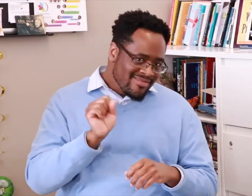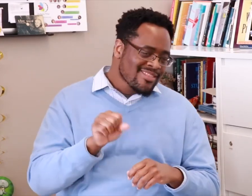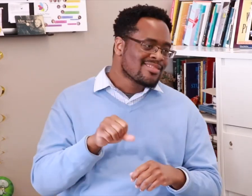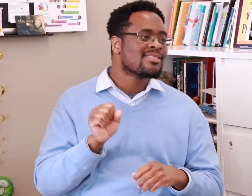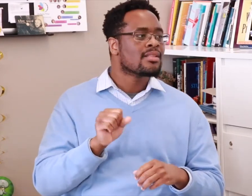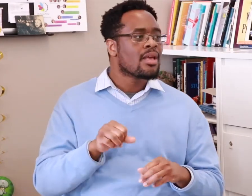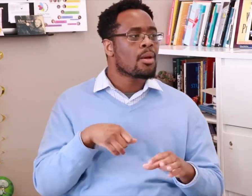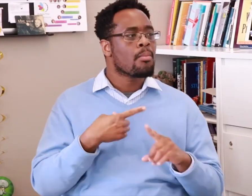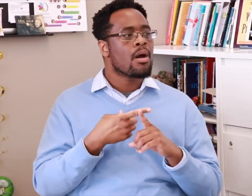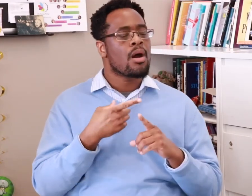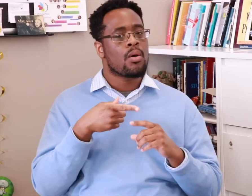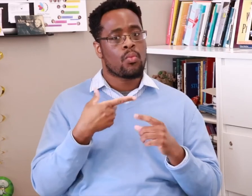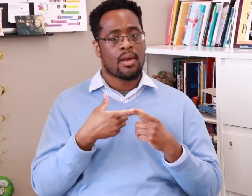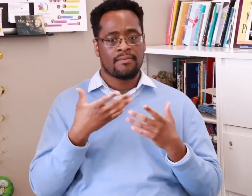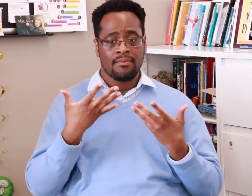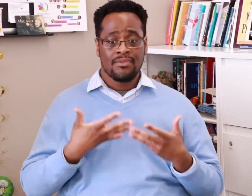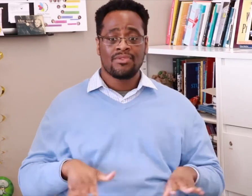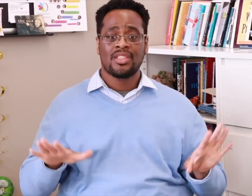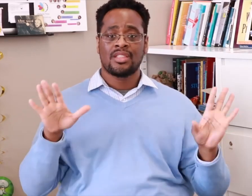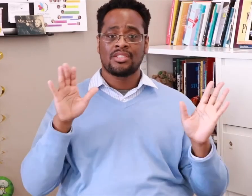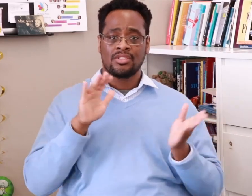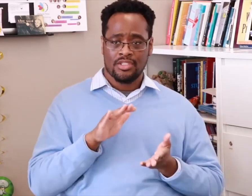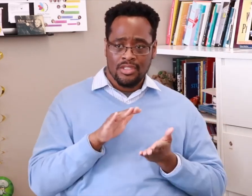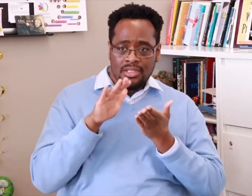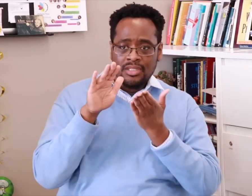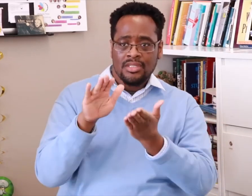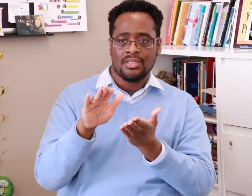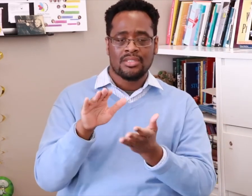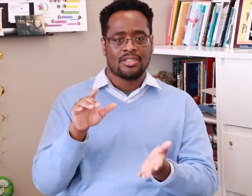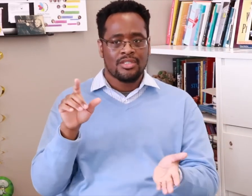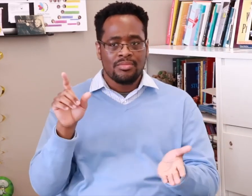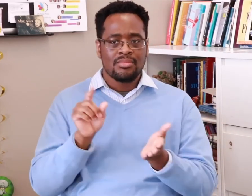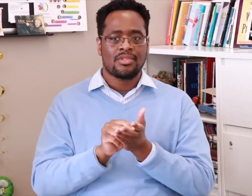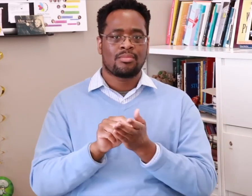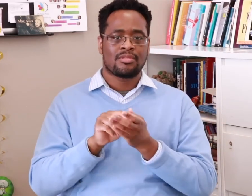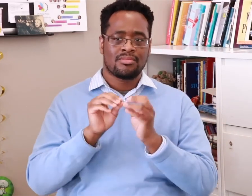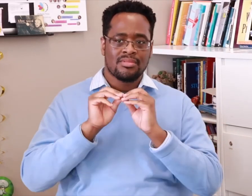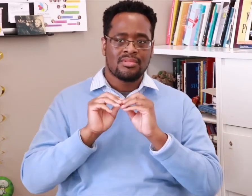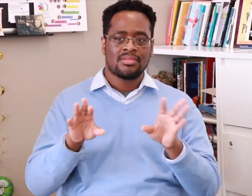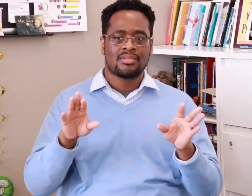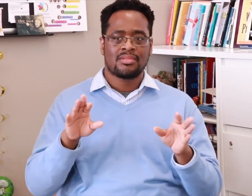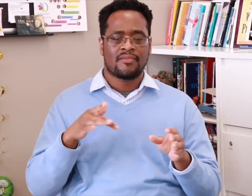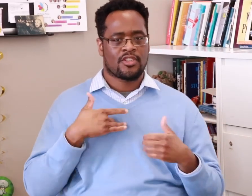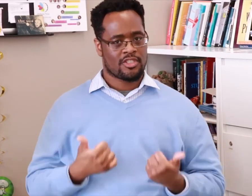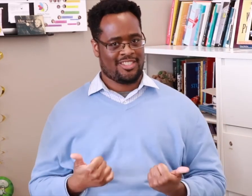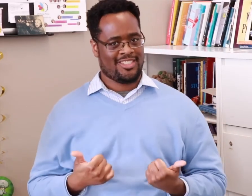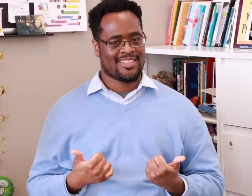once you’re finished with your research and you turn it in -- it feels so good!